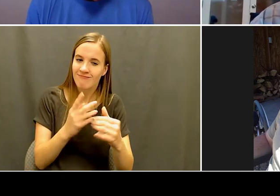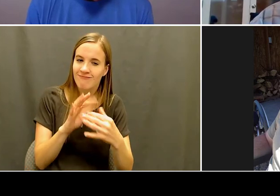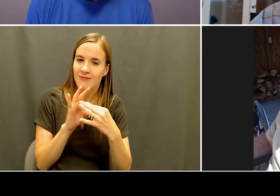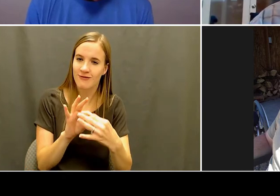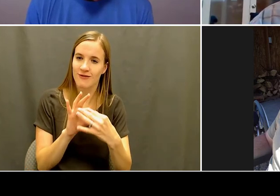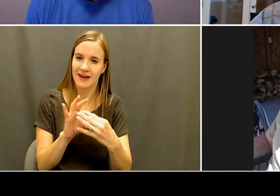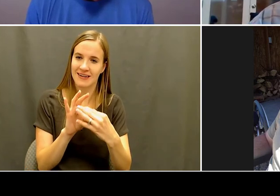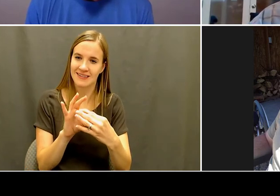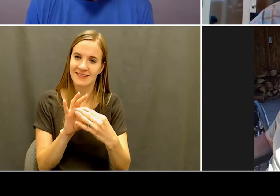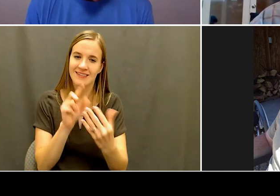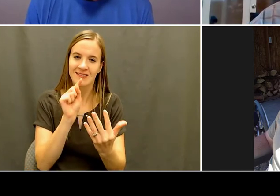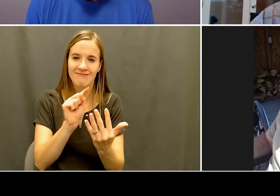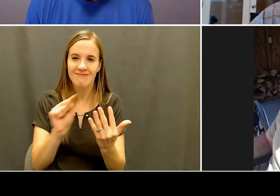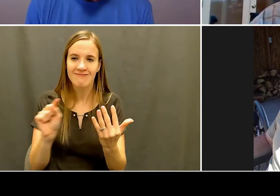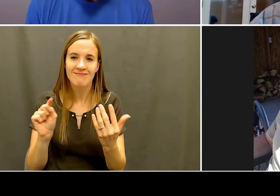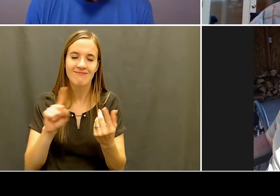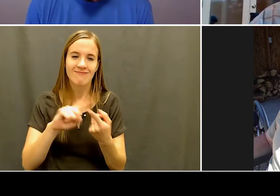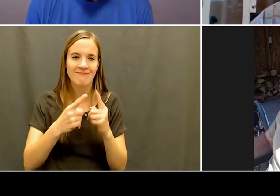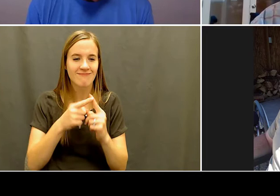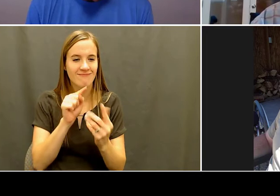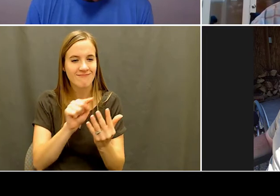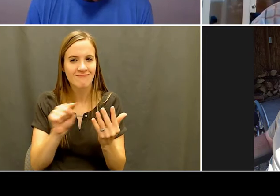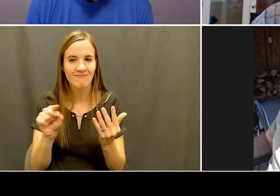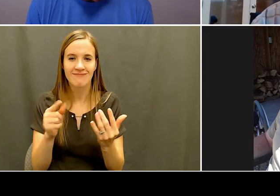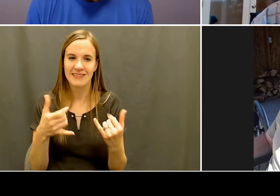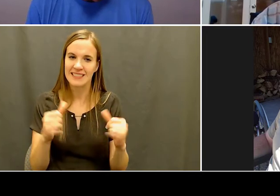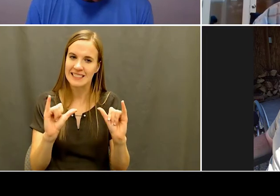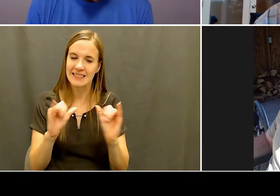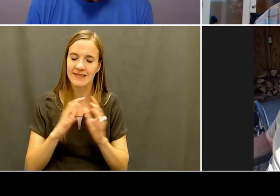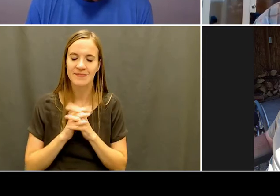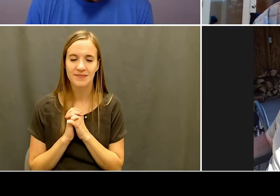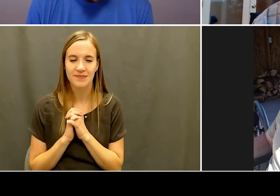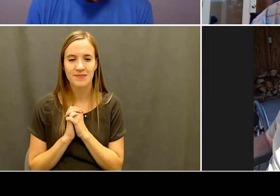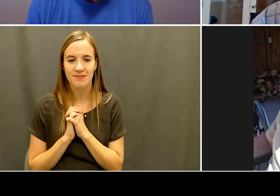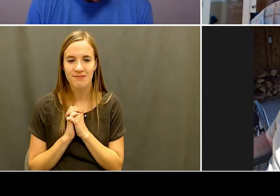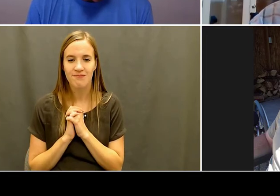know, it's, it was a, like I said it was a good special